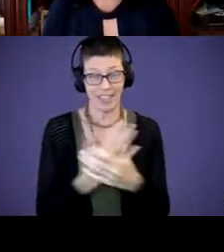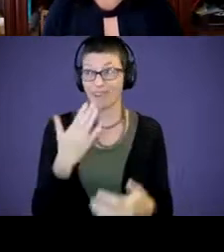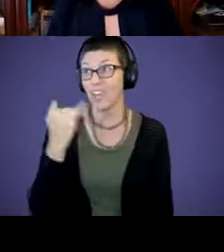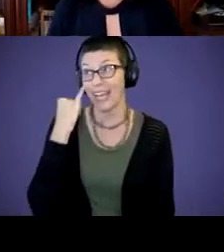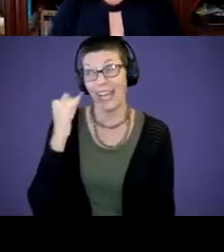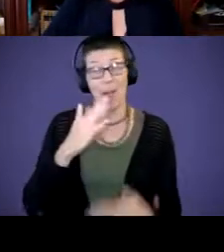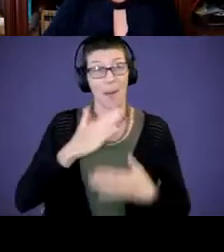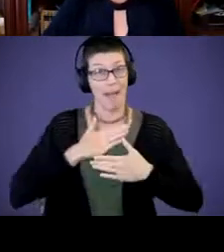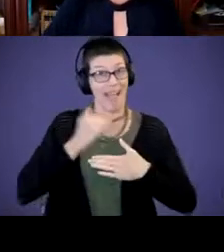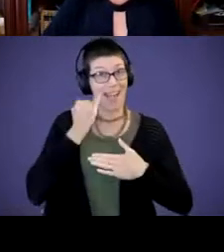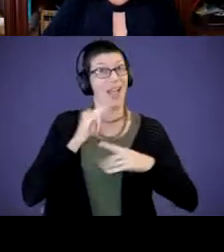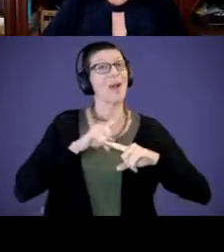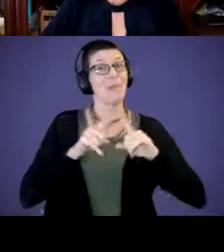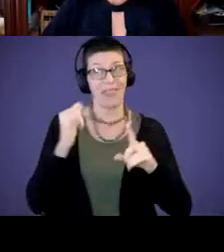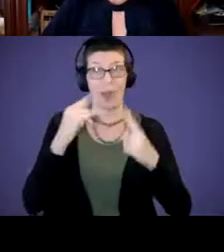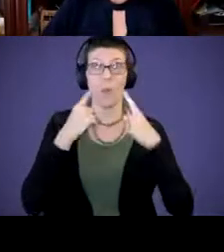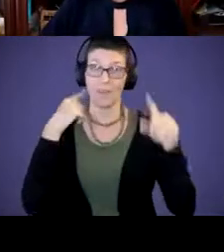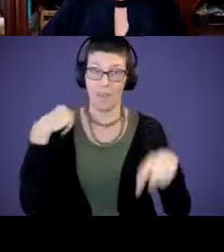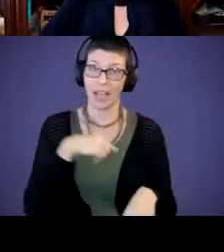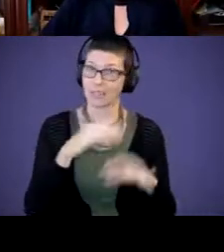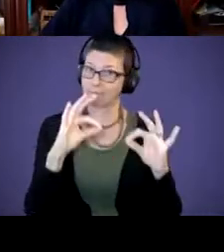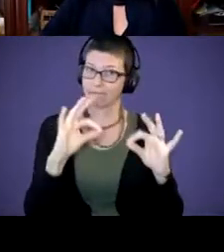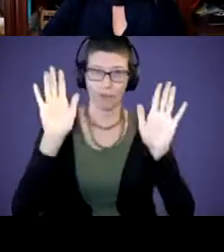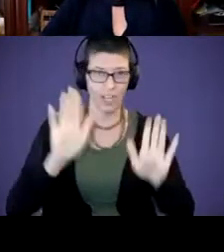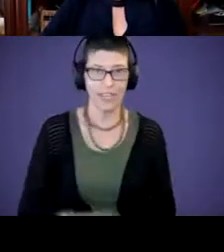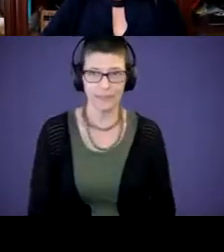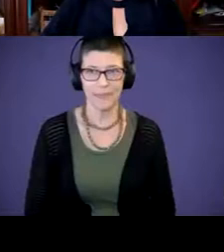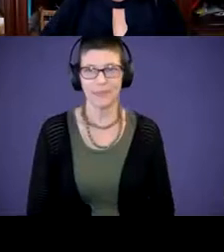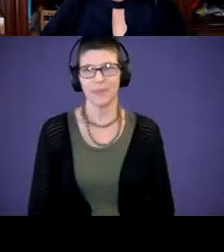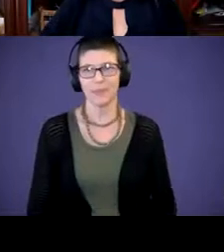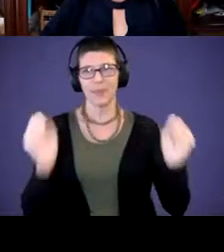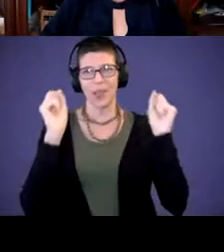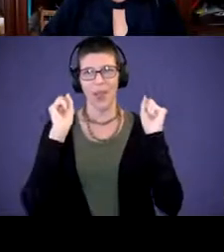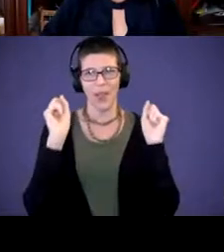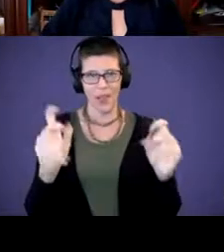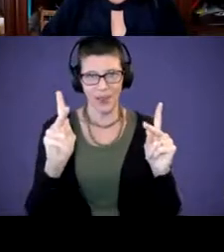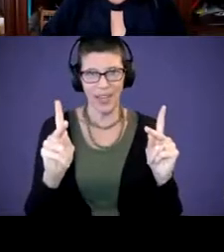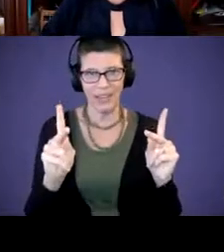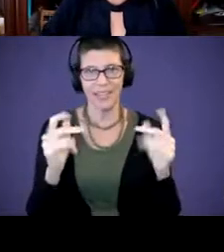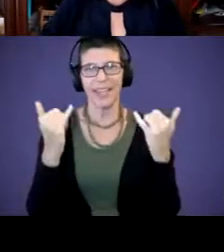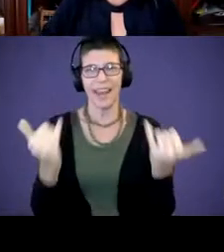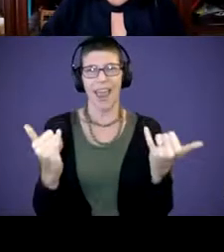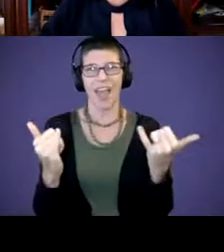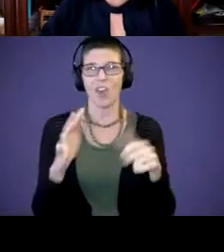but something that worked for us. So great. All right, so early literacy, it's a big deal. We